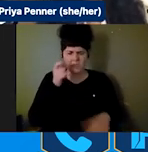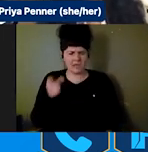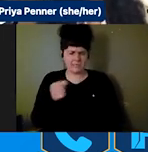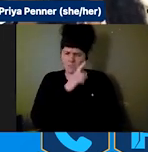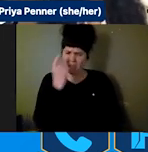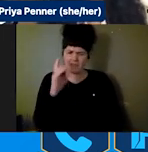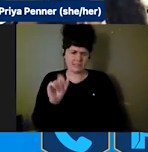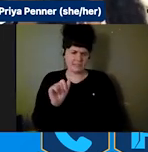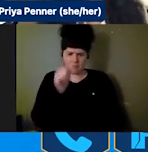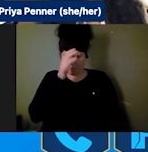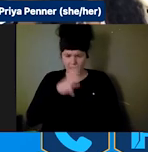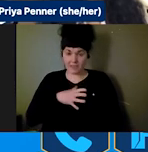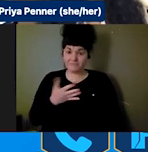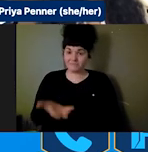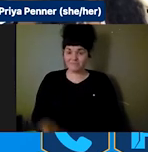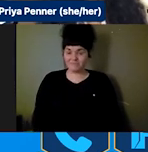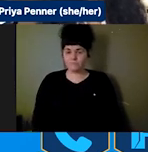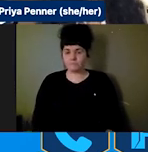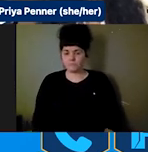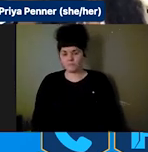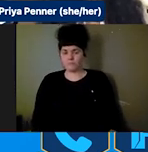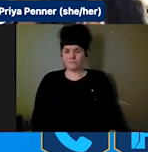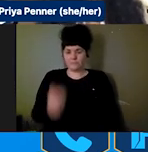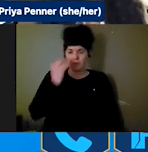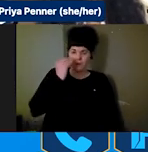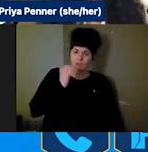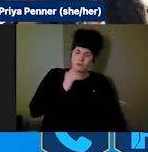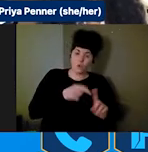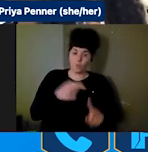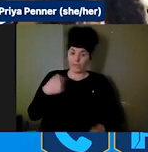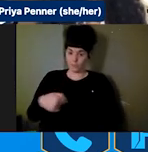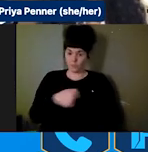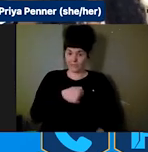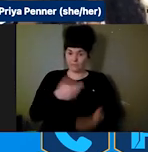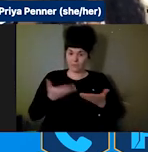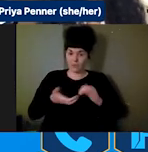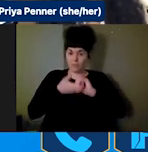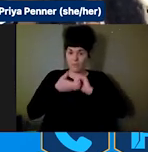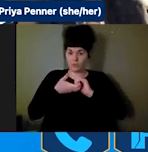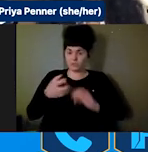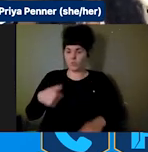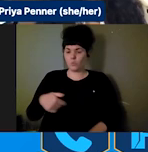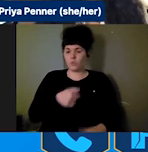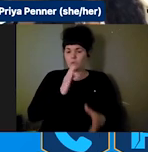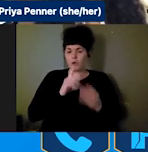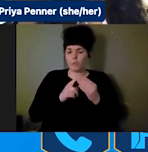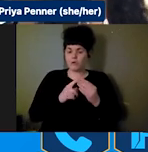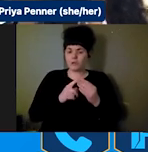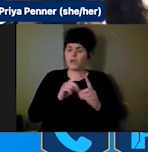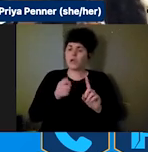disabled man. I know when we, as The Partnership, talk about this and are in conversations with Melissa, we make sure to